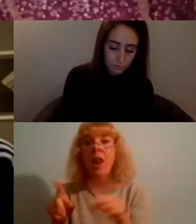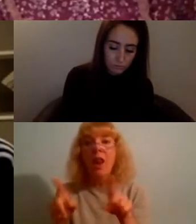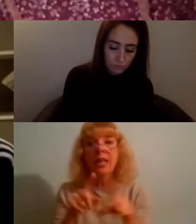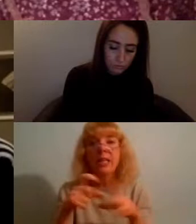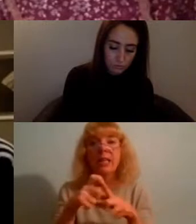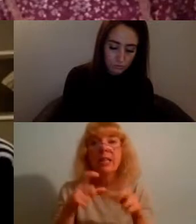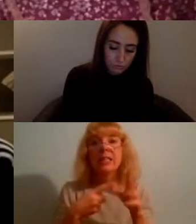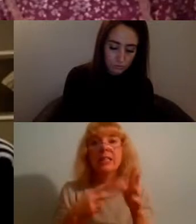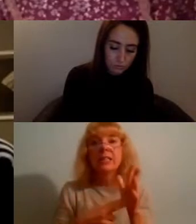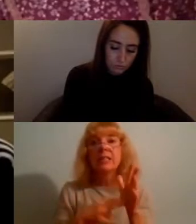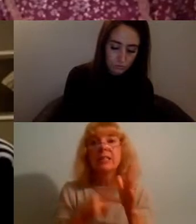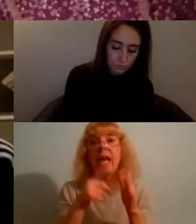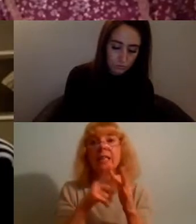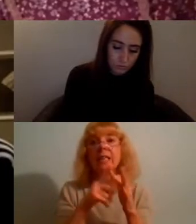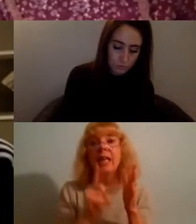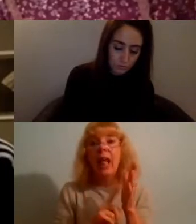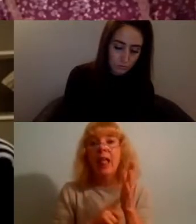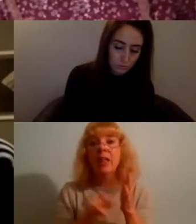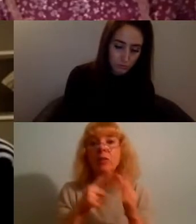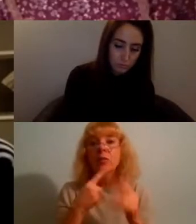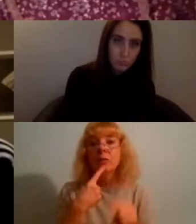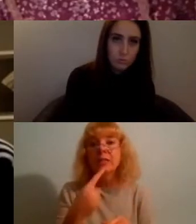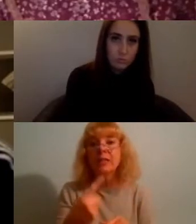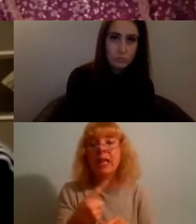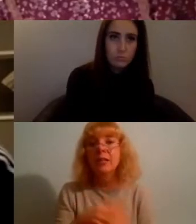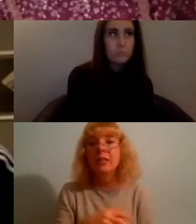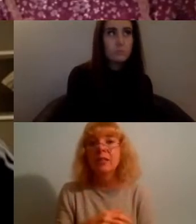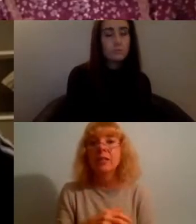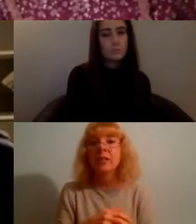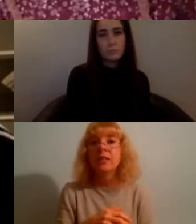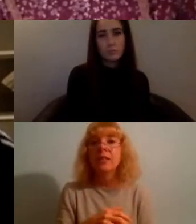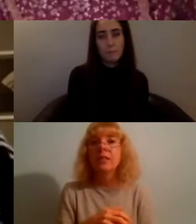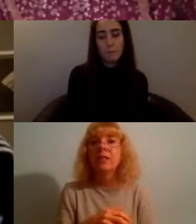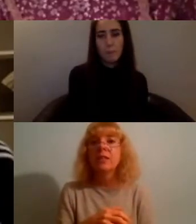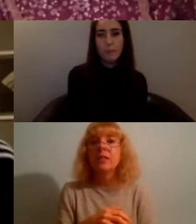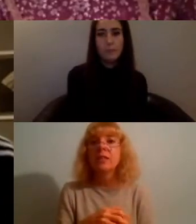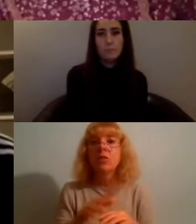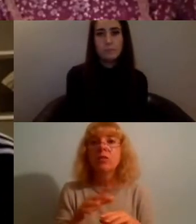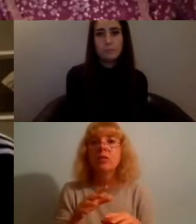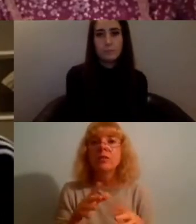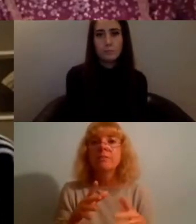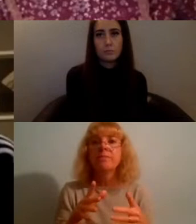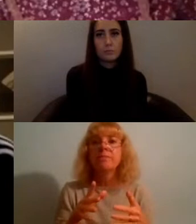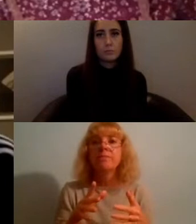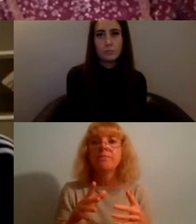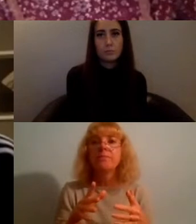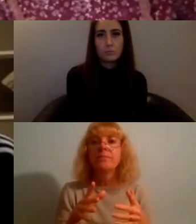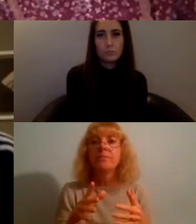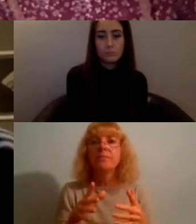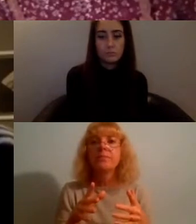obviously not technical talking about reaching and engaging but it's just about kind of when you're